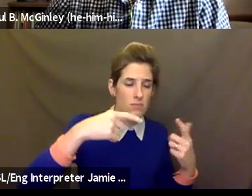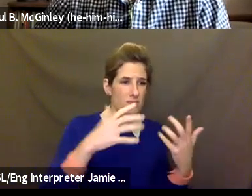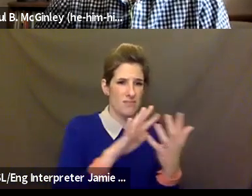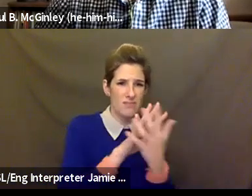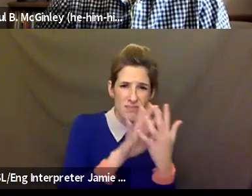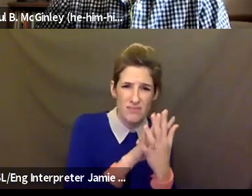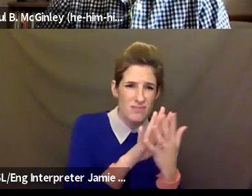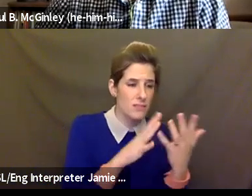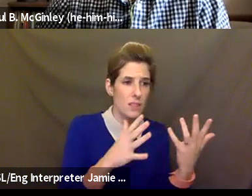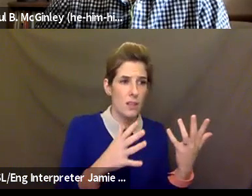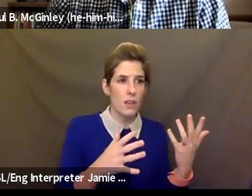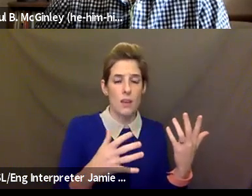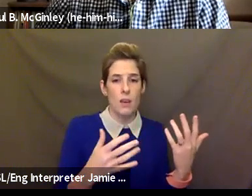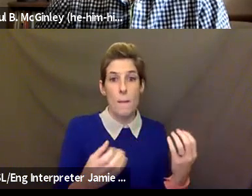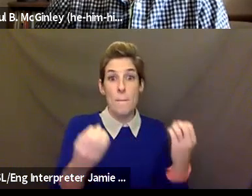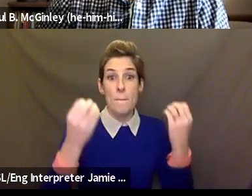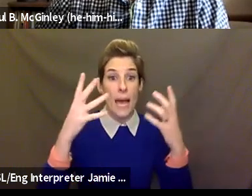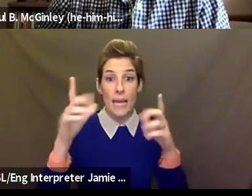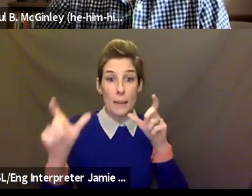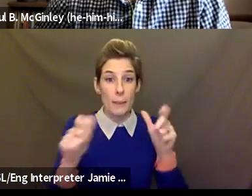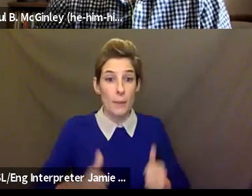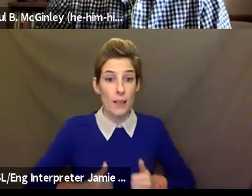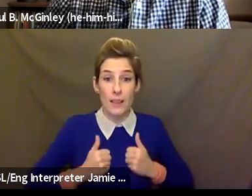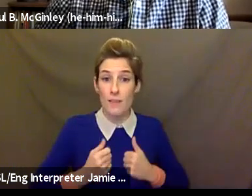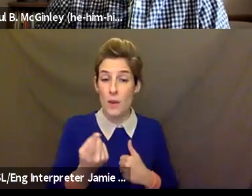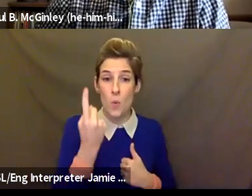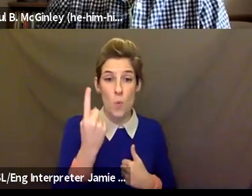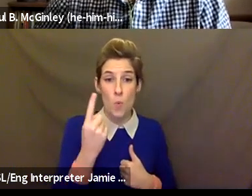multiple people in the household, attention issues,